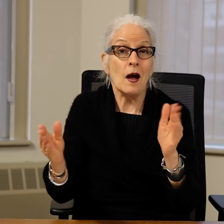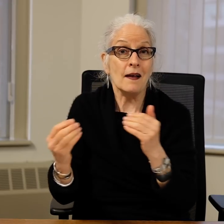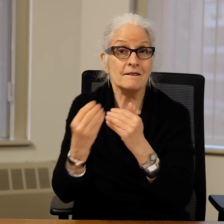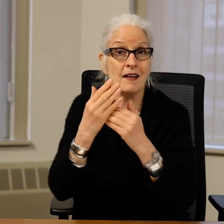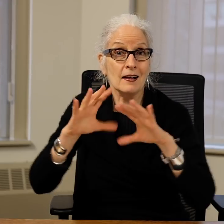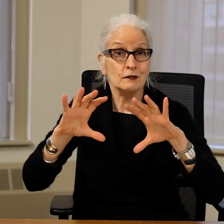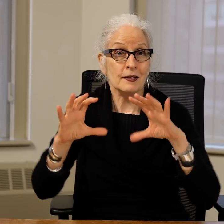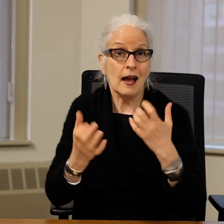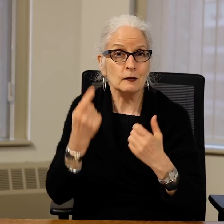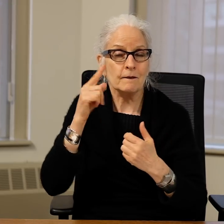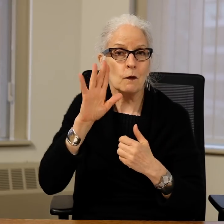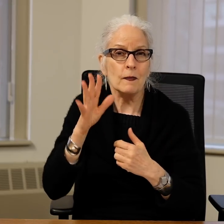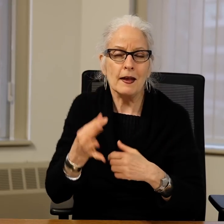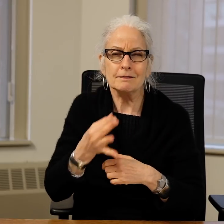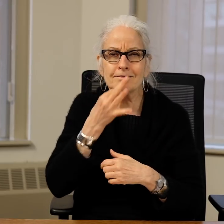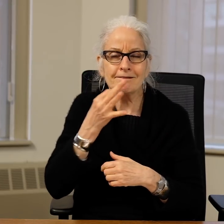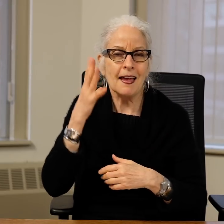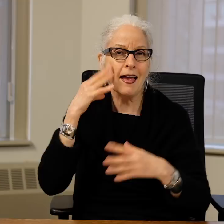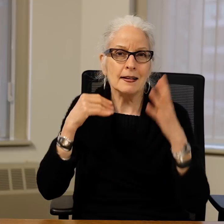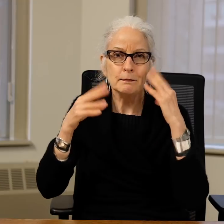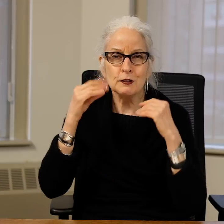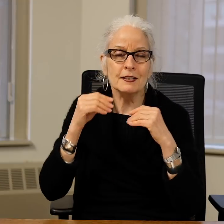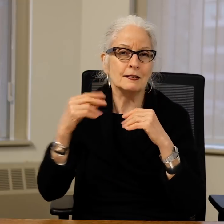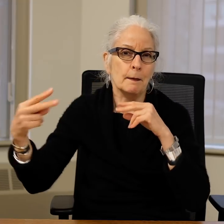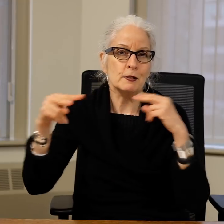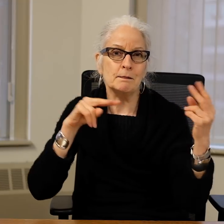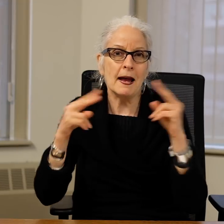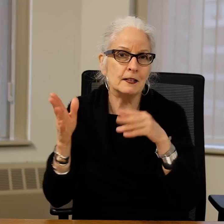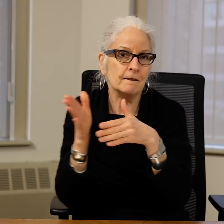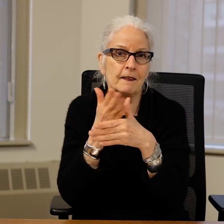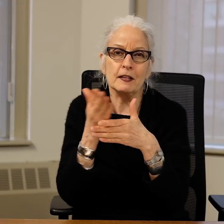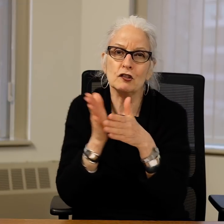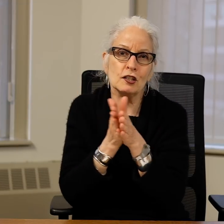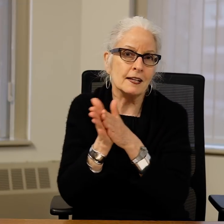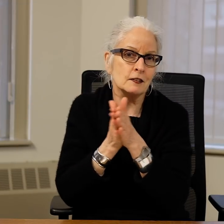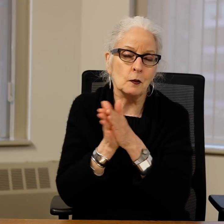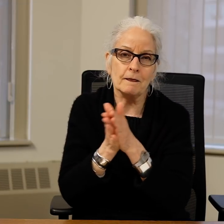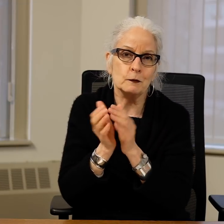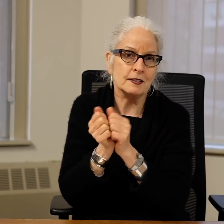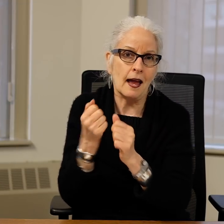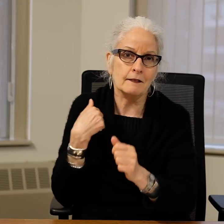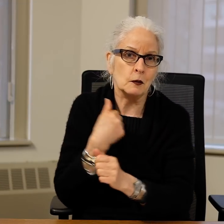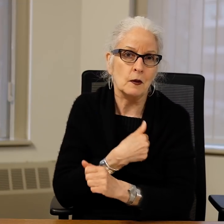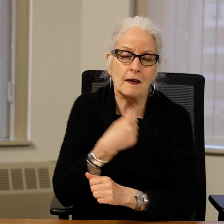I want to thank the Statewide Advisory Council for their expertise, the perspectives they've